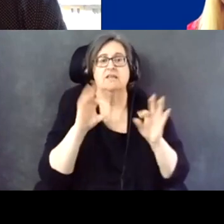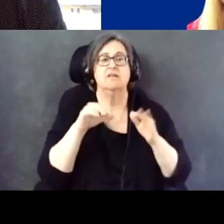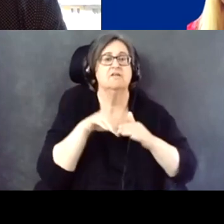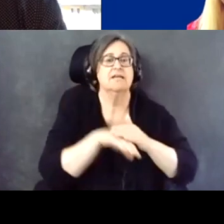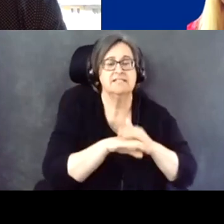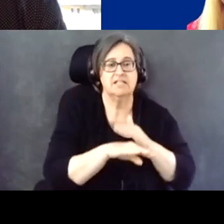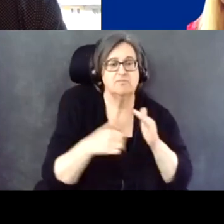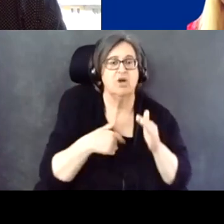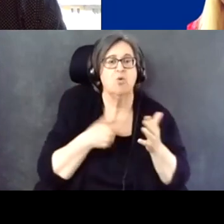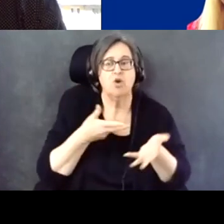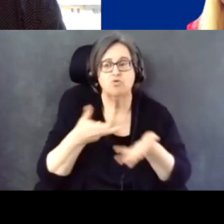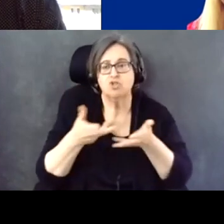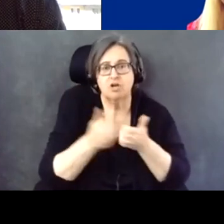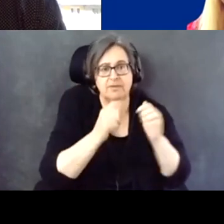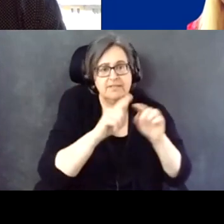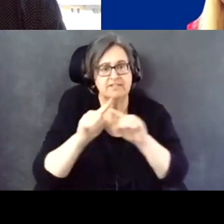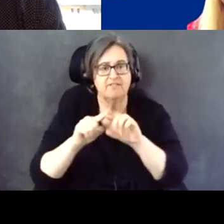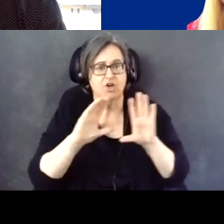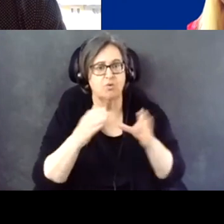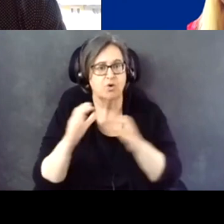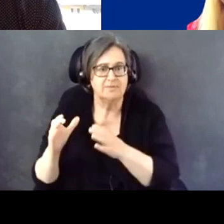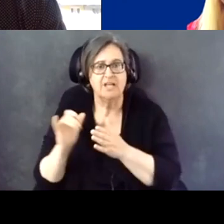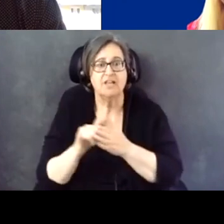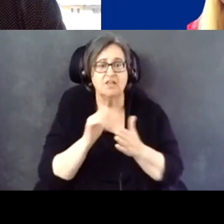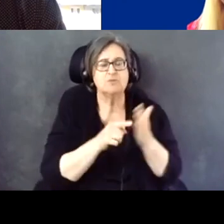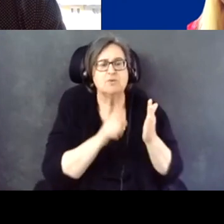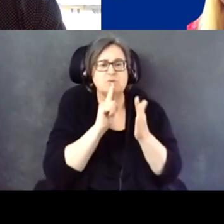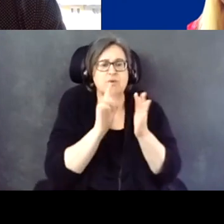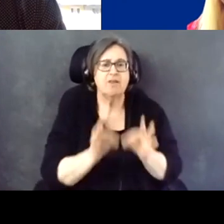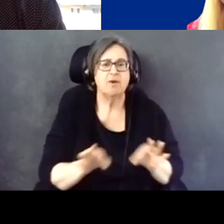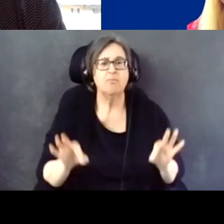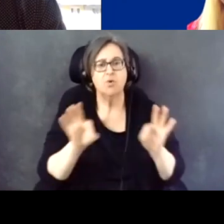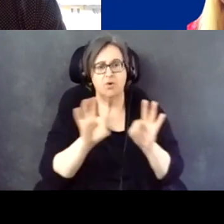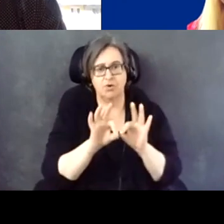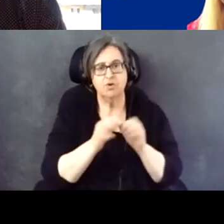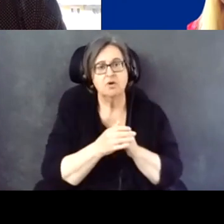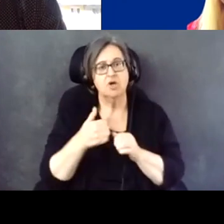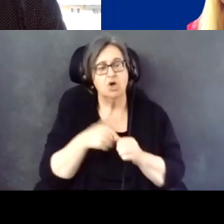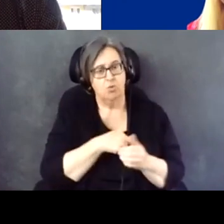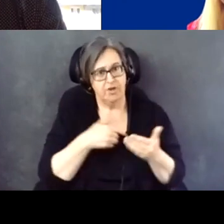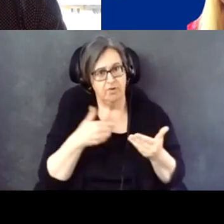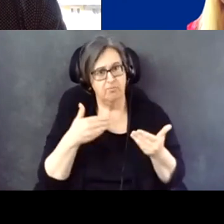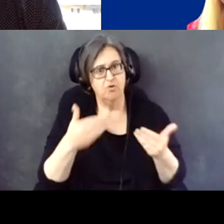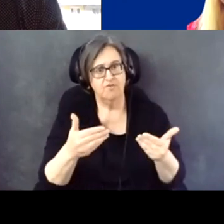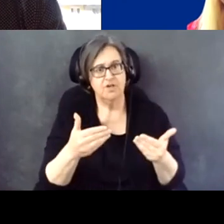So, again, that's what's really important as we move forward. Texas is seeing.